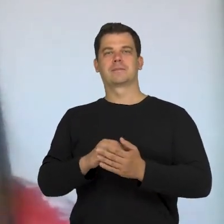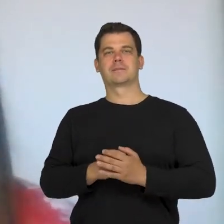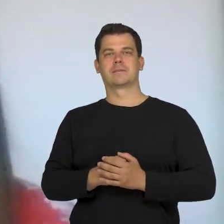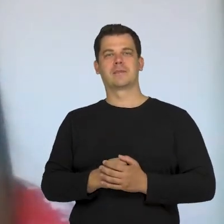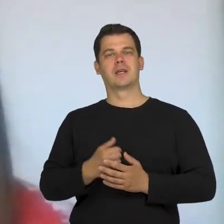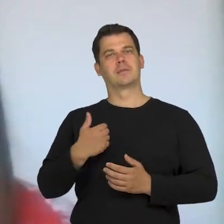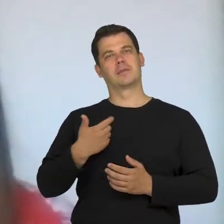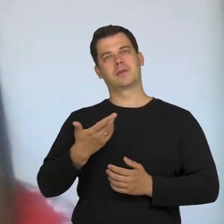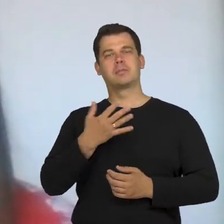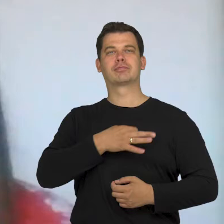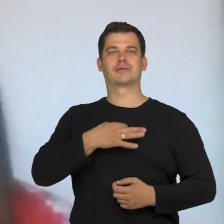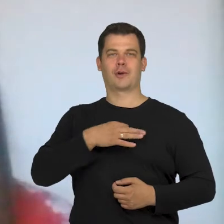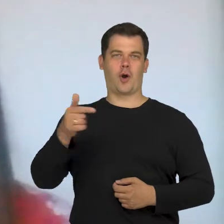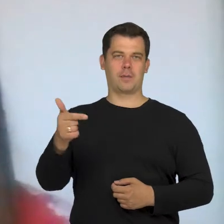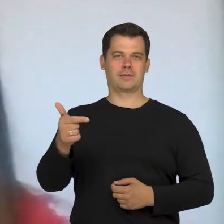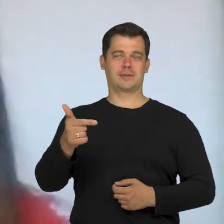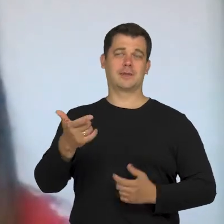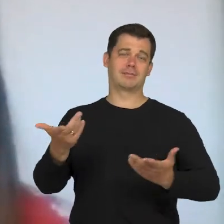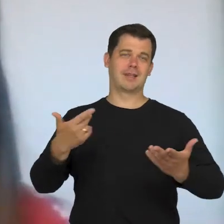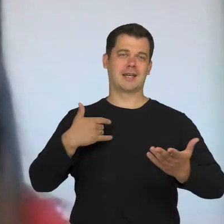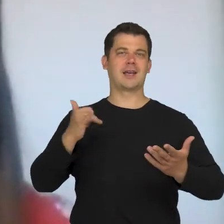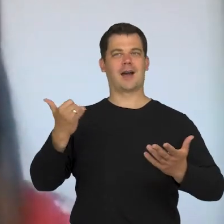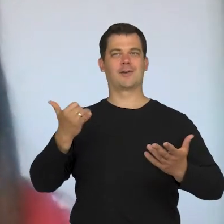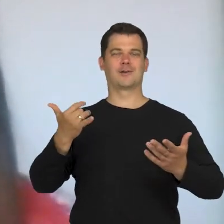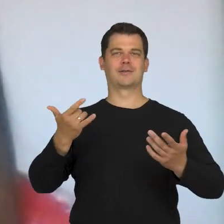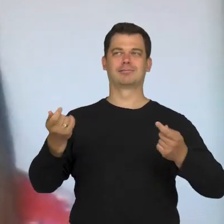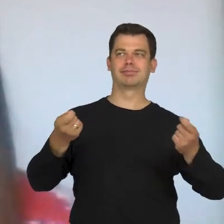to disturb the discussion